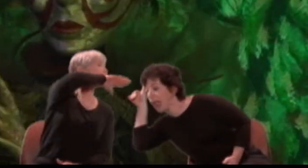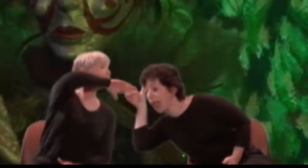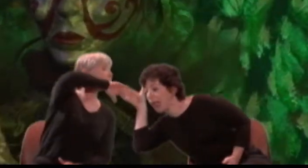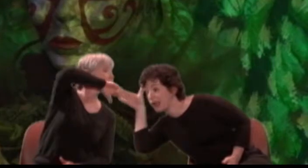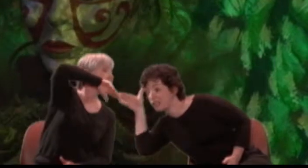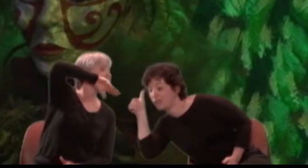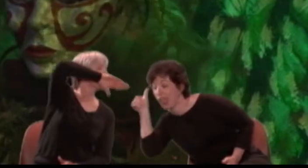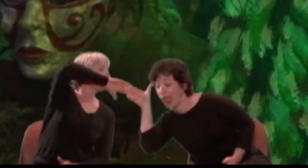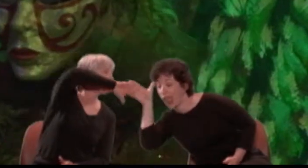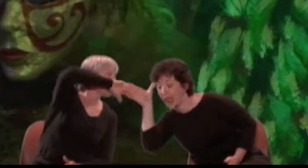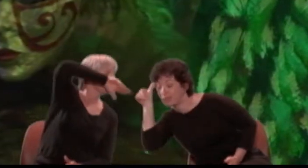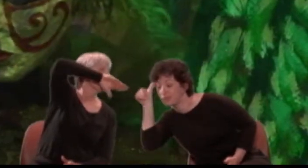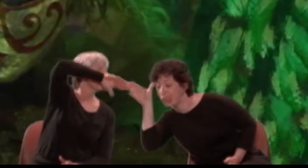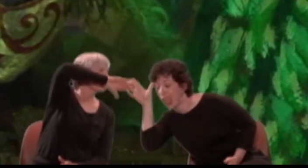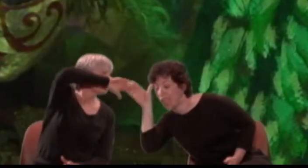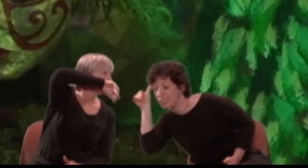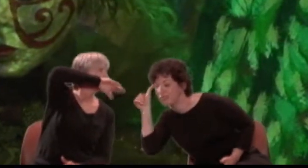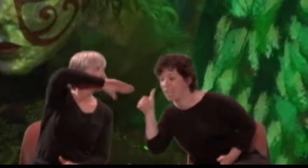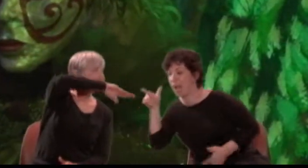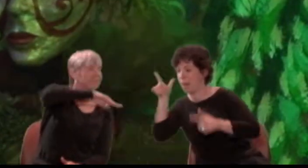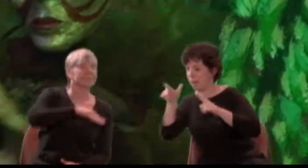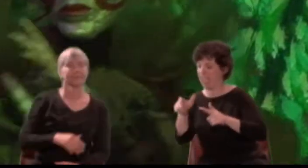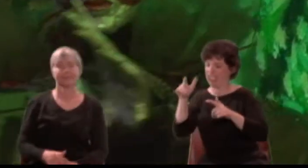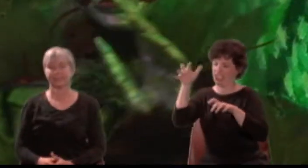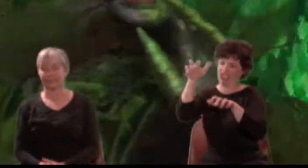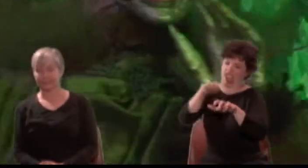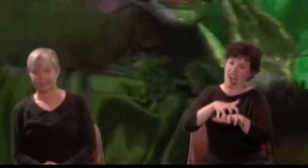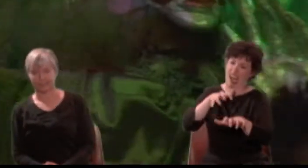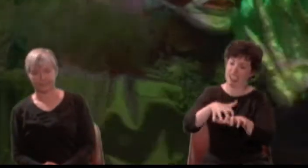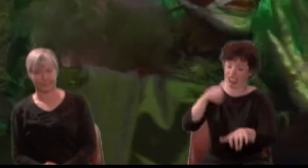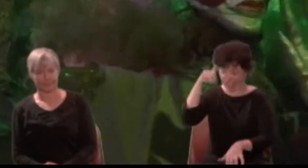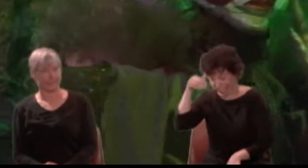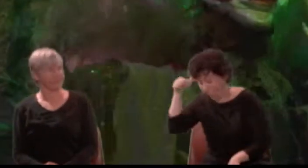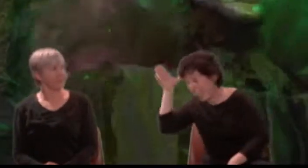I must scratch. {hee-haw}